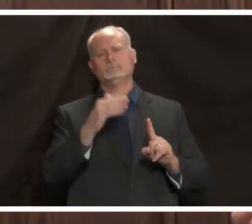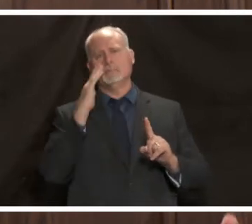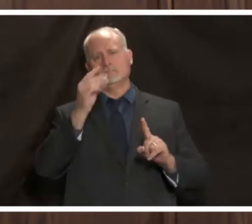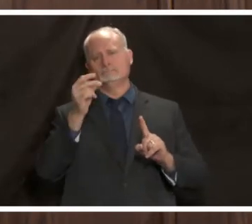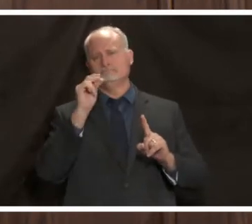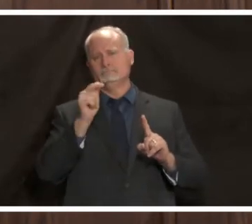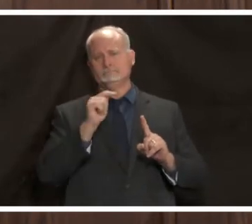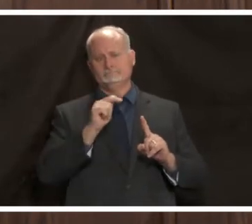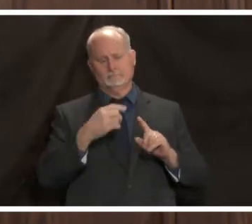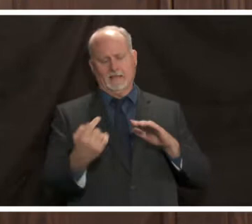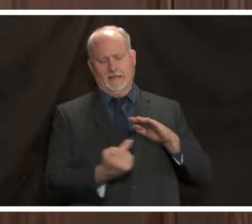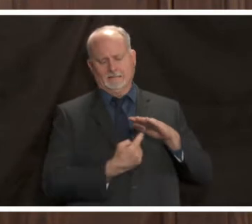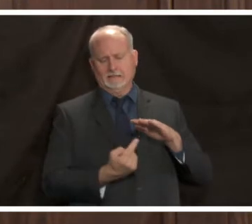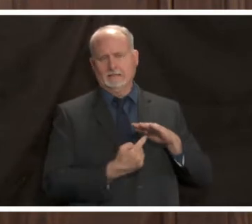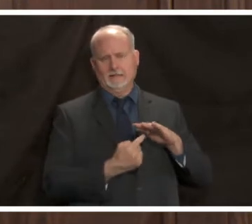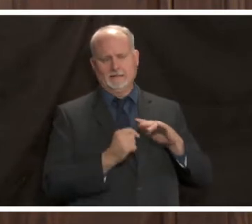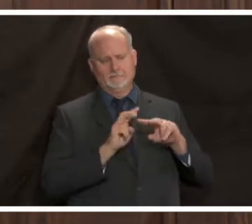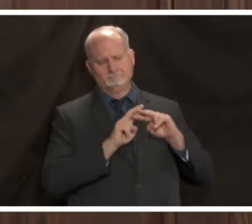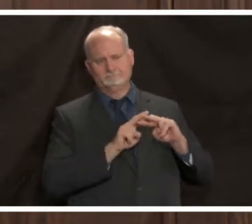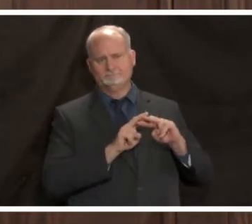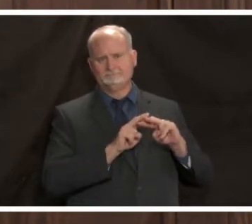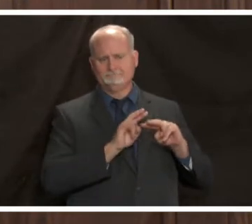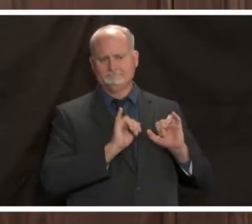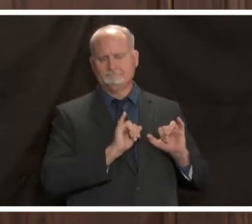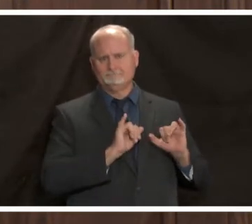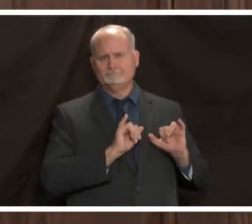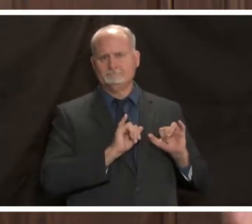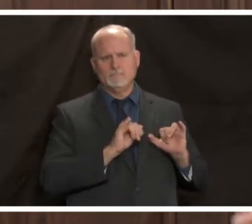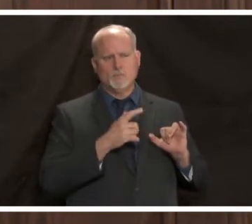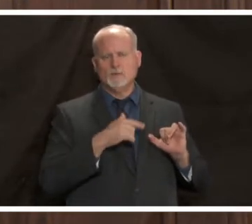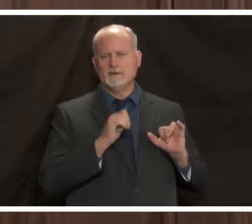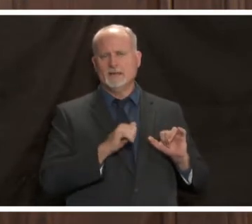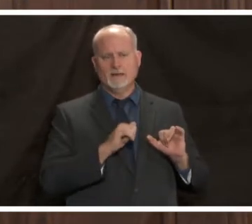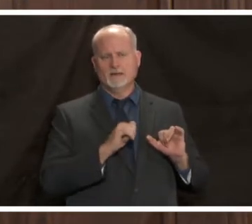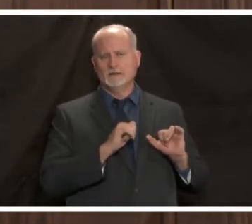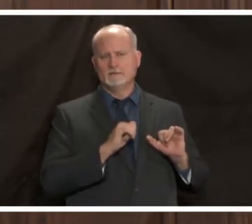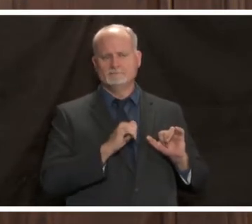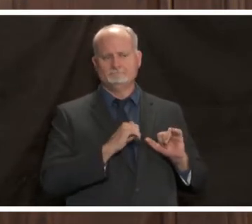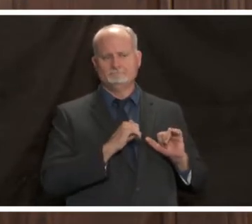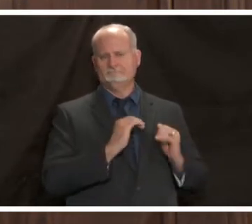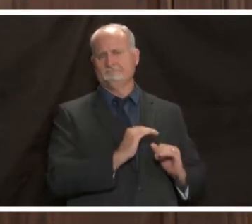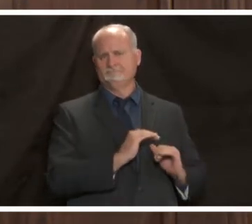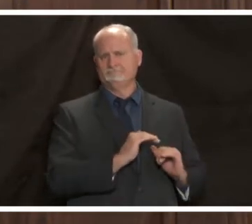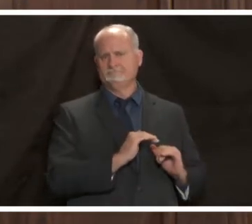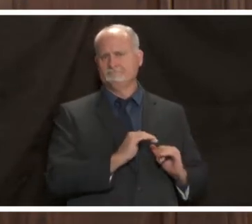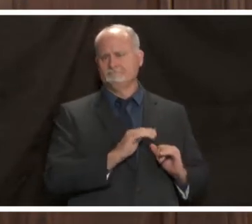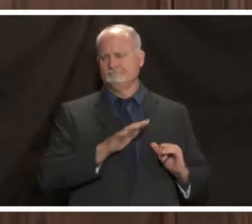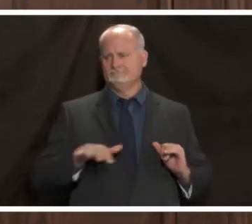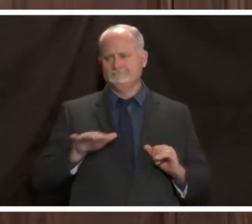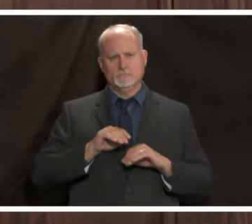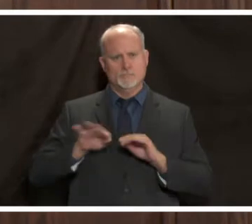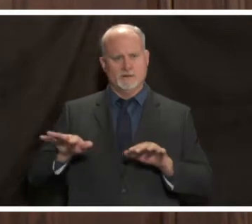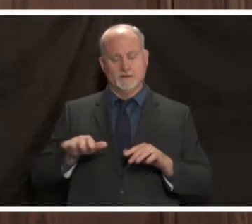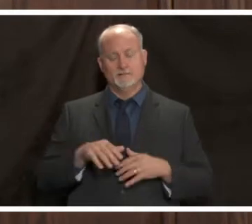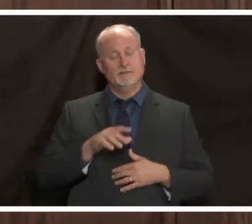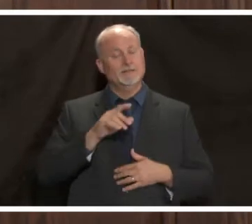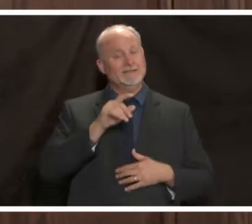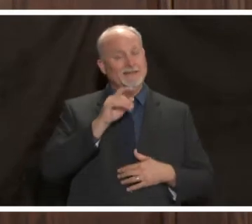that person and we can quadruple down on safety precautions if the test is negative though it